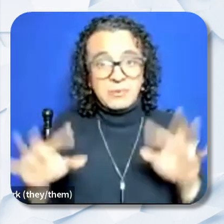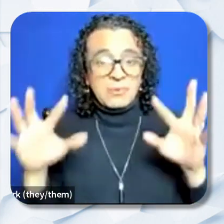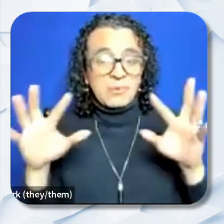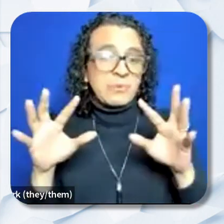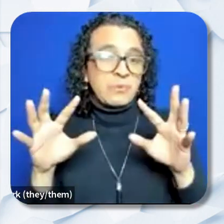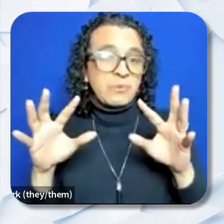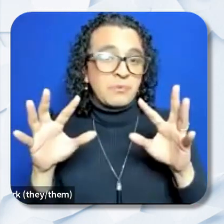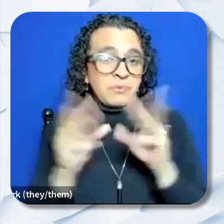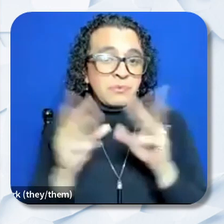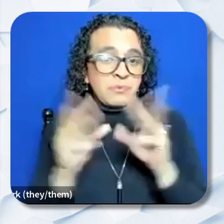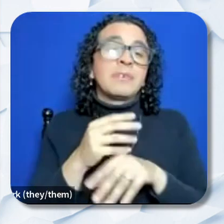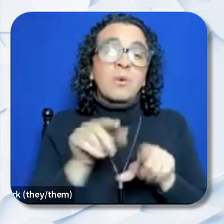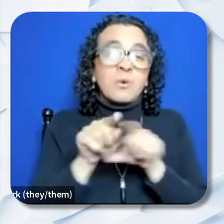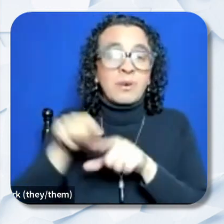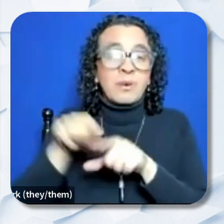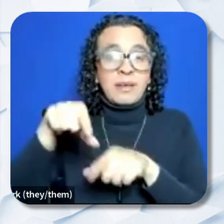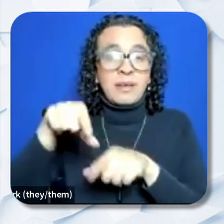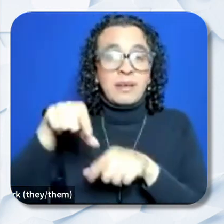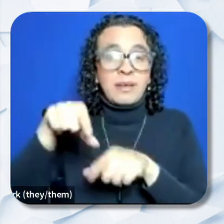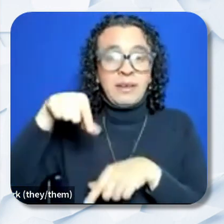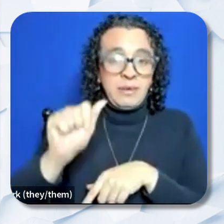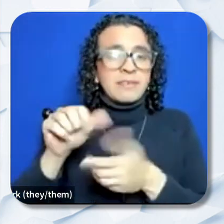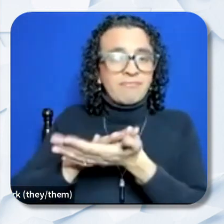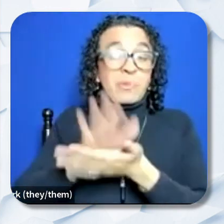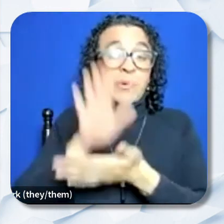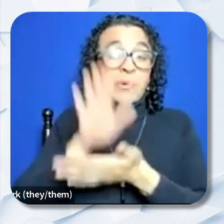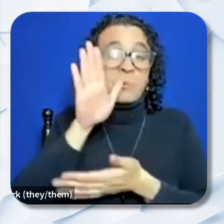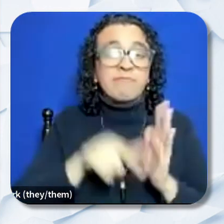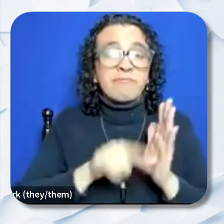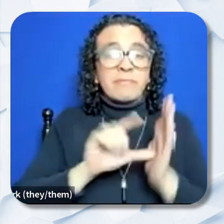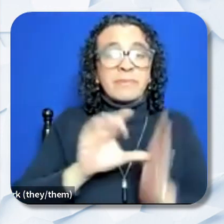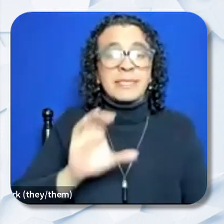well as the question and answer document will be reviewed by the CDE and posted by next week.